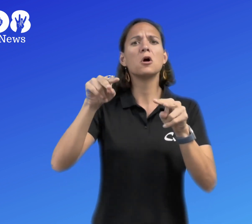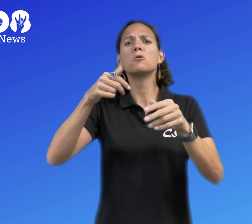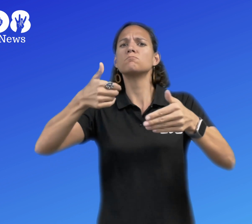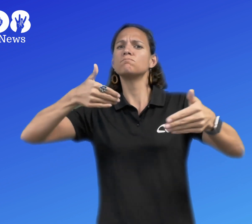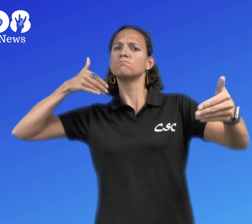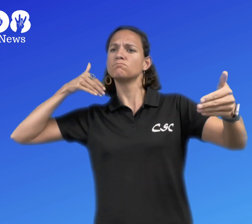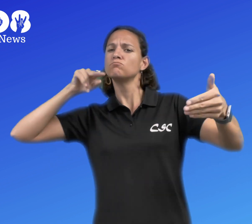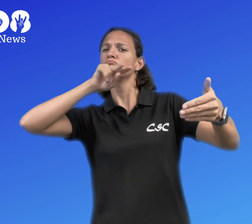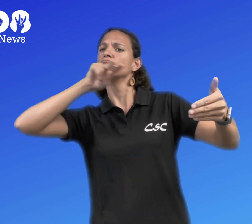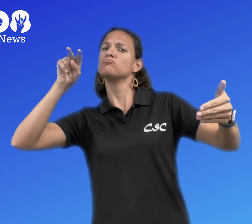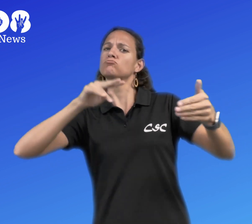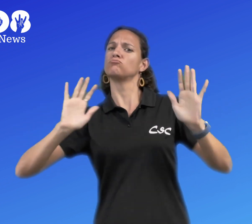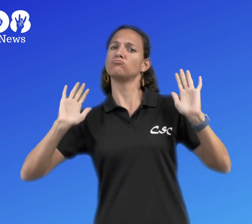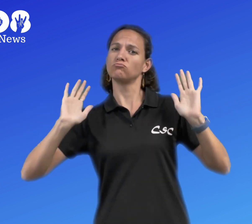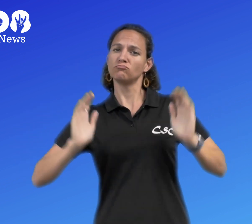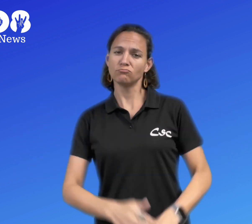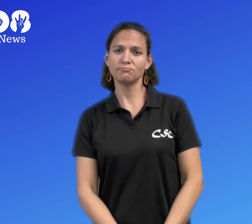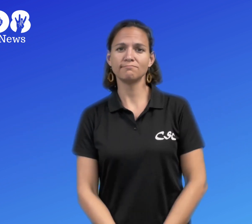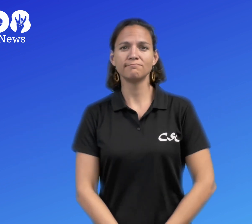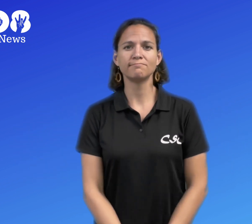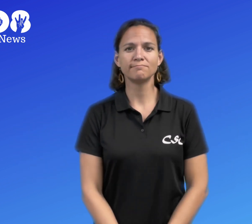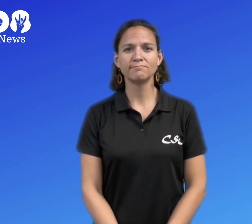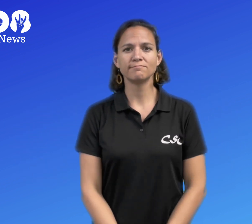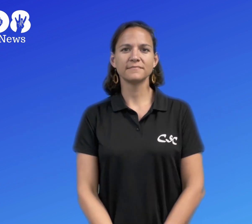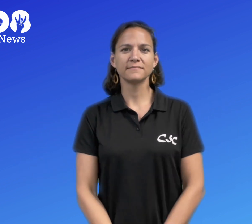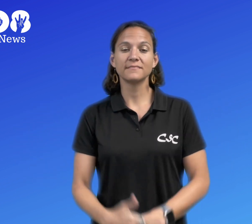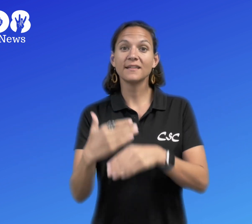Stand far back while you watch the ocean waves.